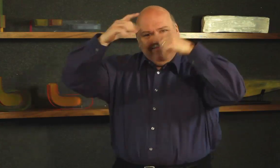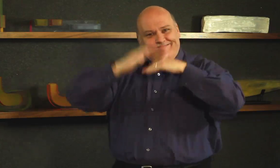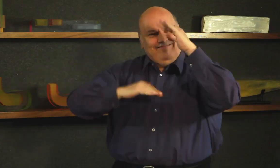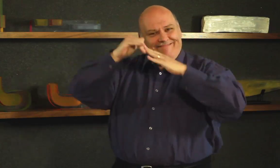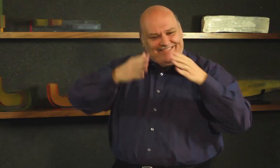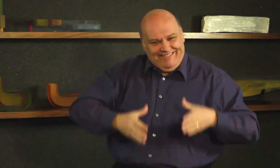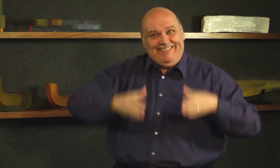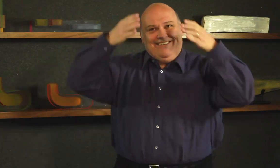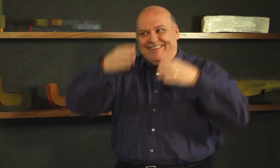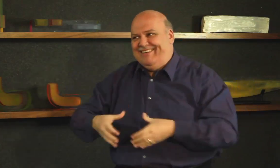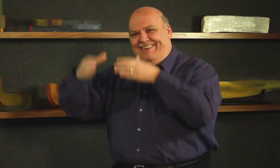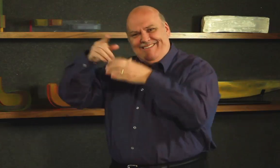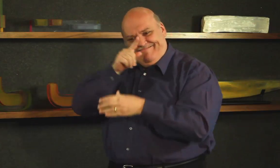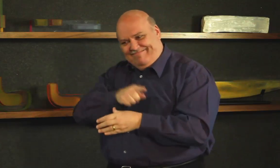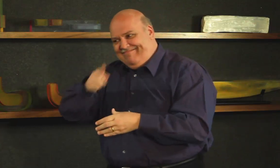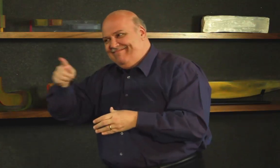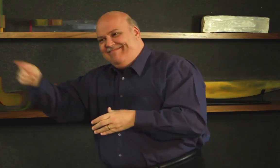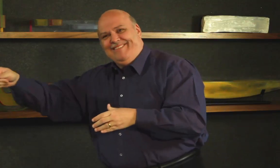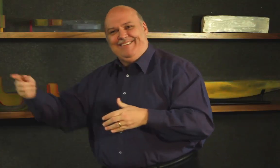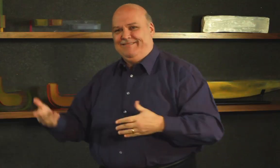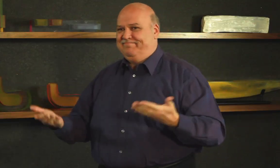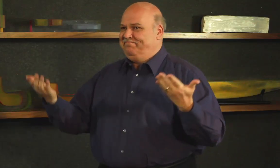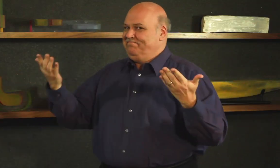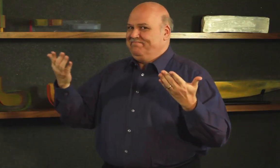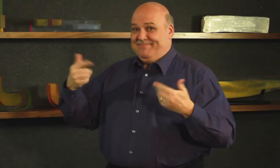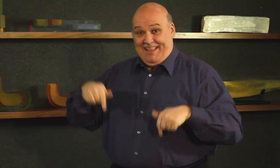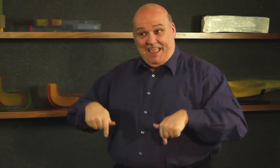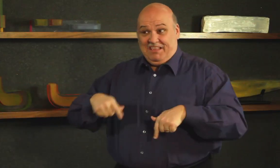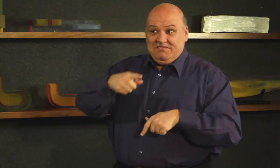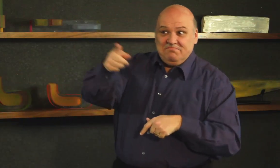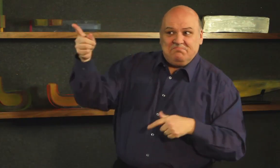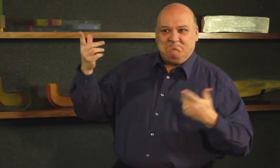If it’s too late, why don’t they learn